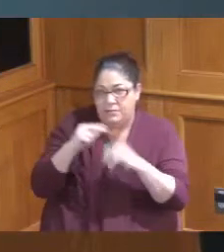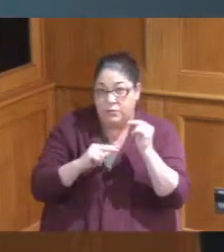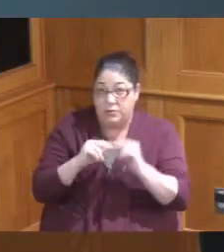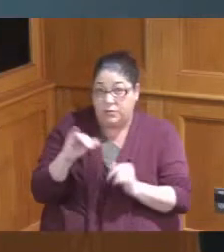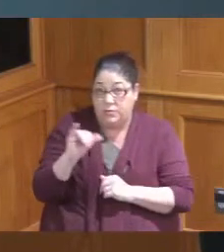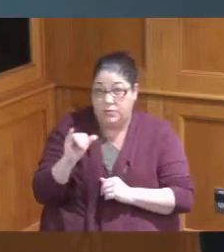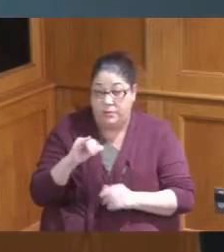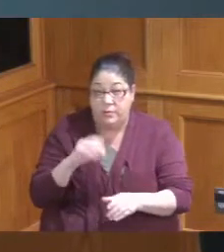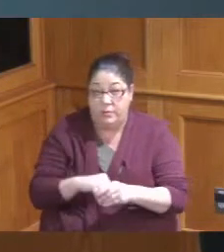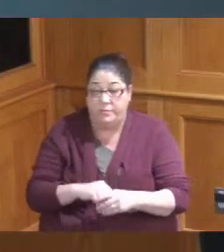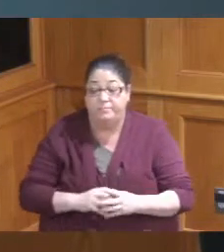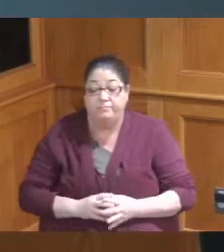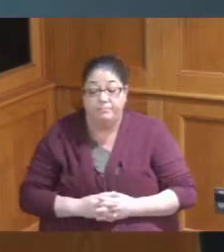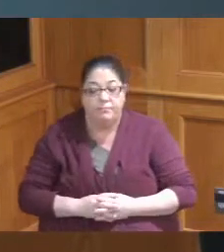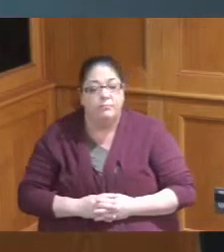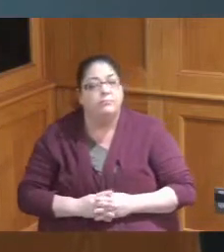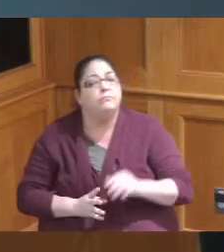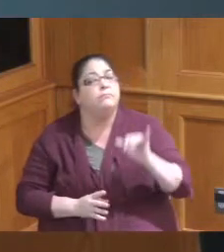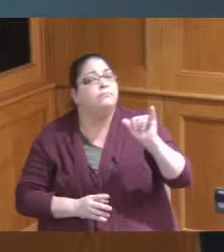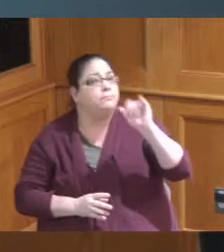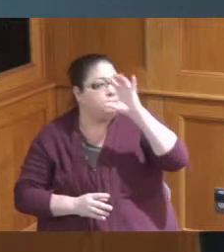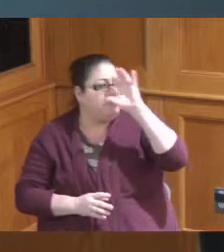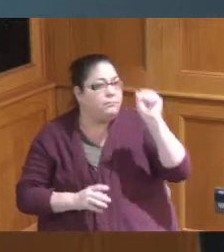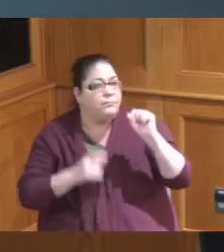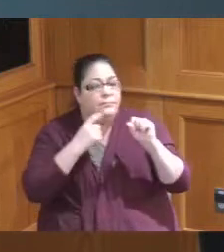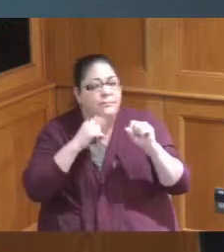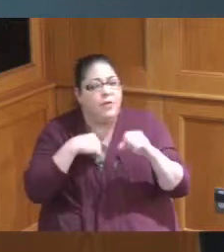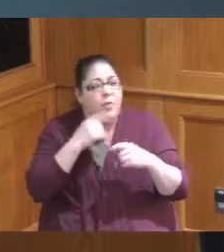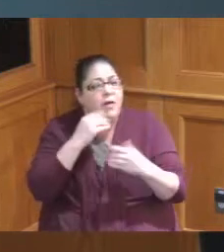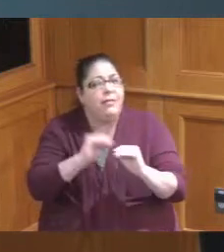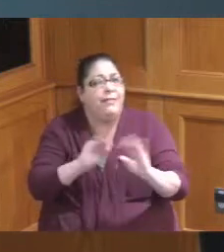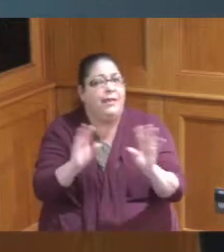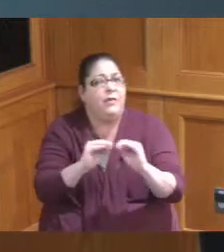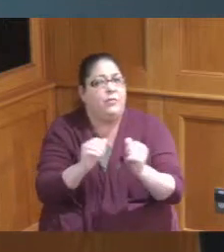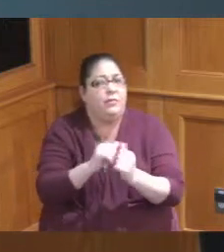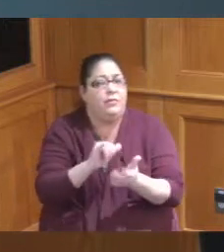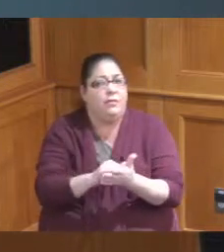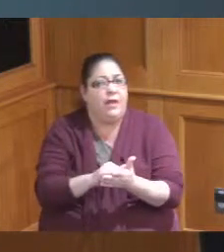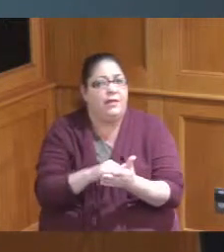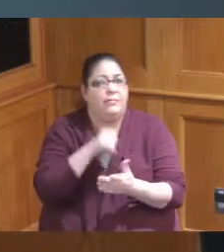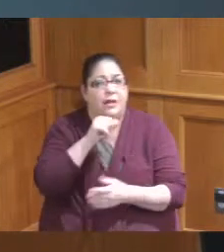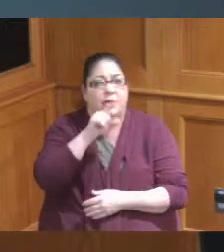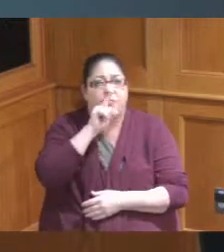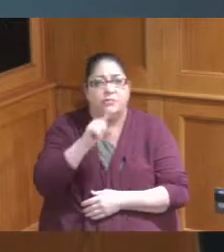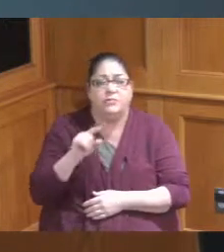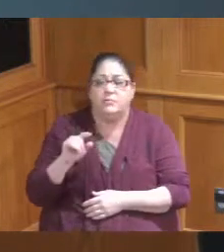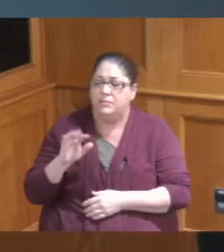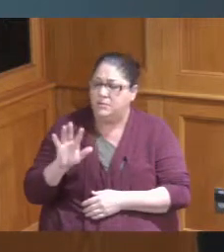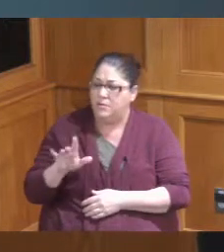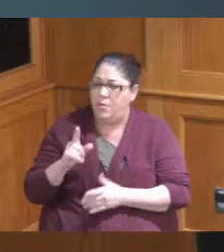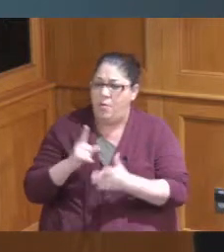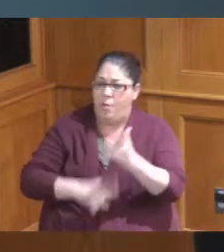to make clear that that's some thing I don't know the minister I don't know what that process is but